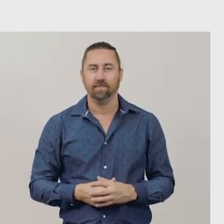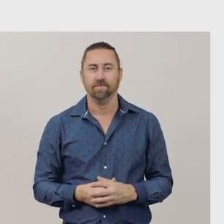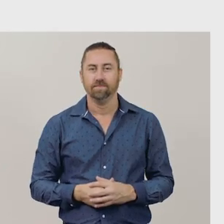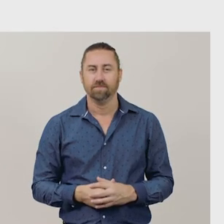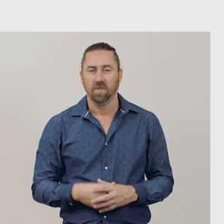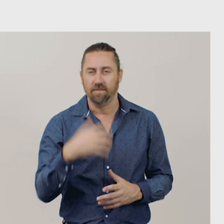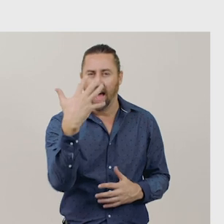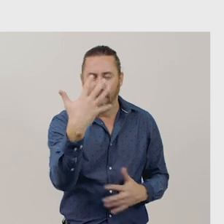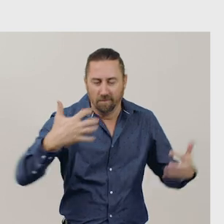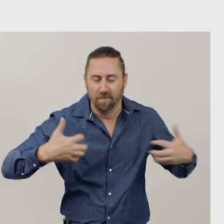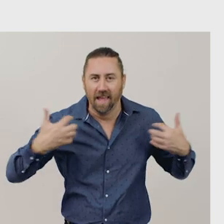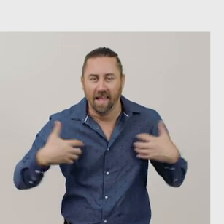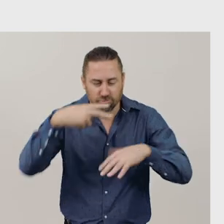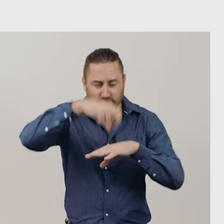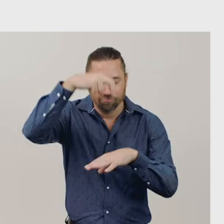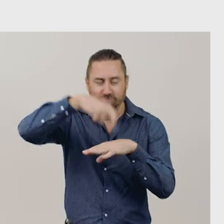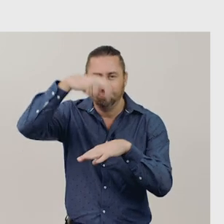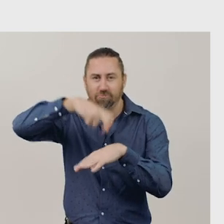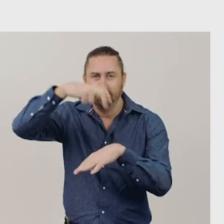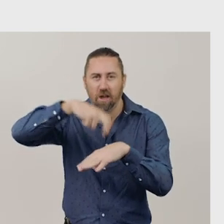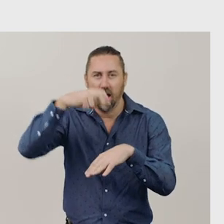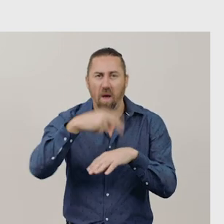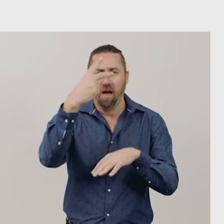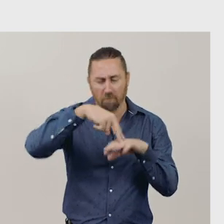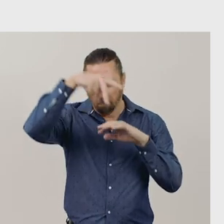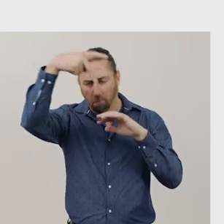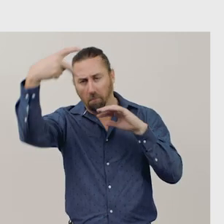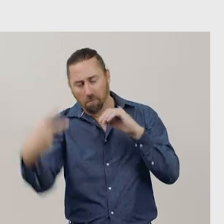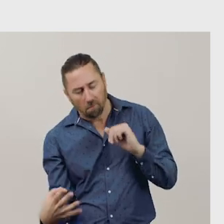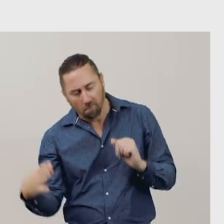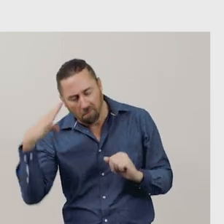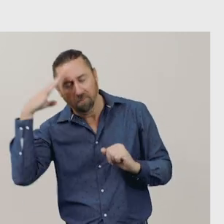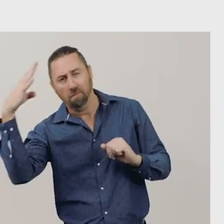5 little monkeys jumping on the bed. 1 fell off and bumped his head.